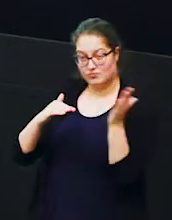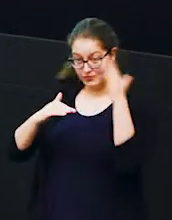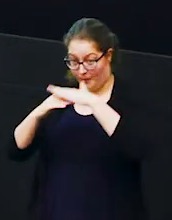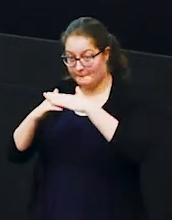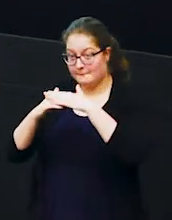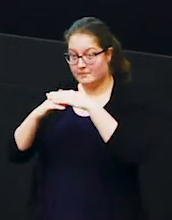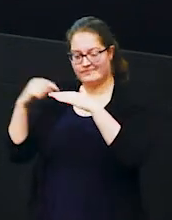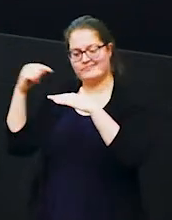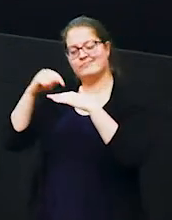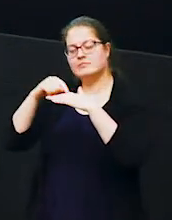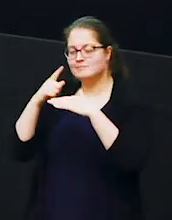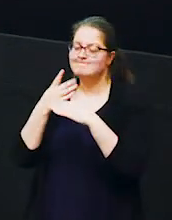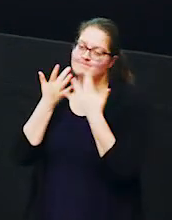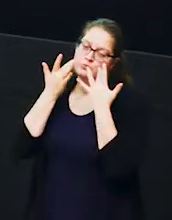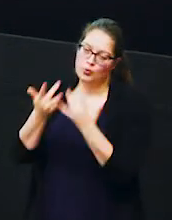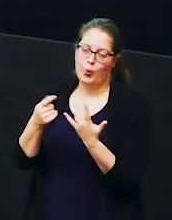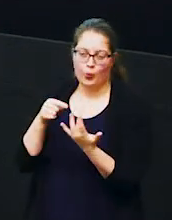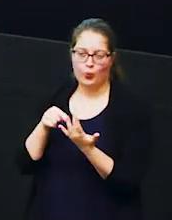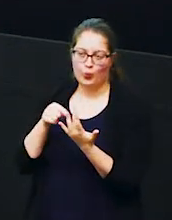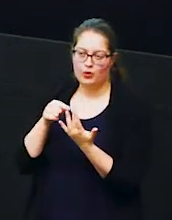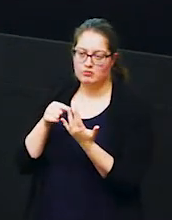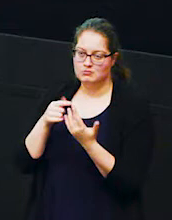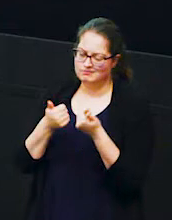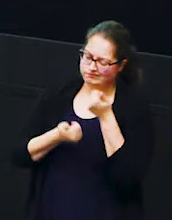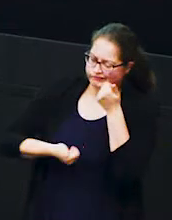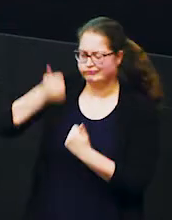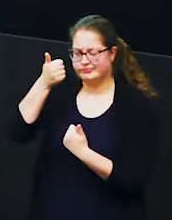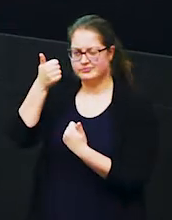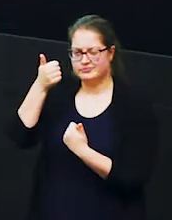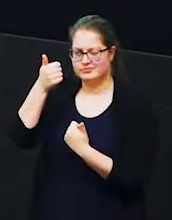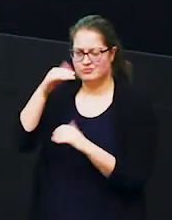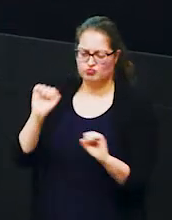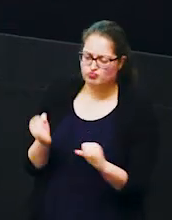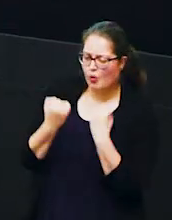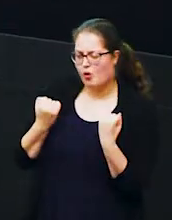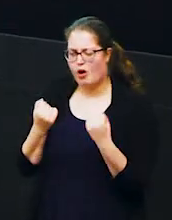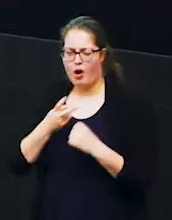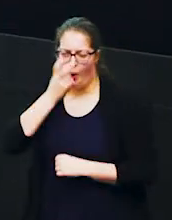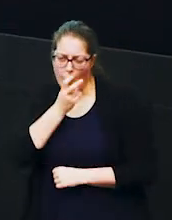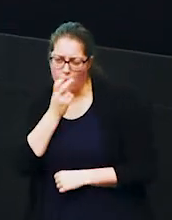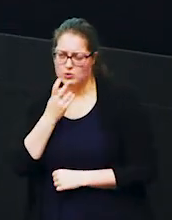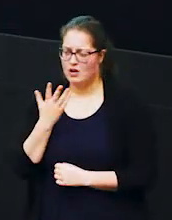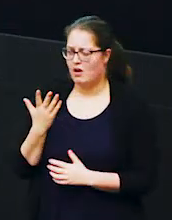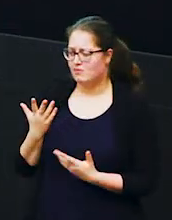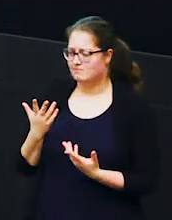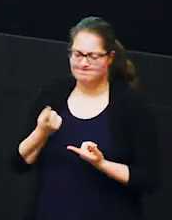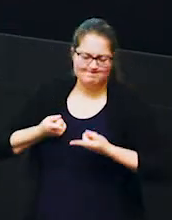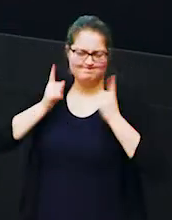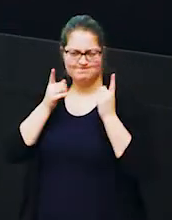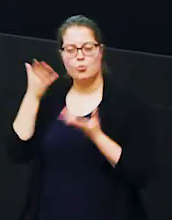and that is an indication that he is more dominant older than the male on the left-hand side